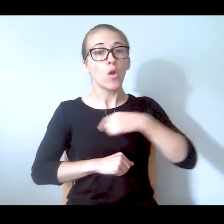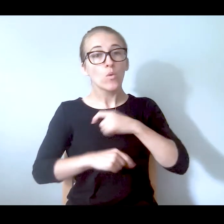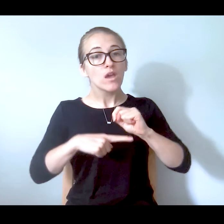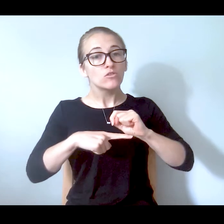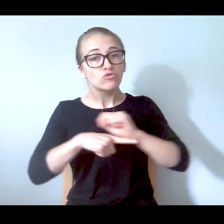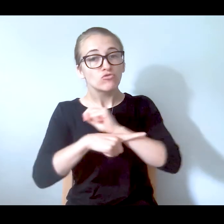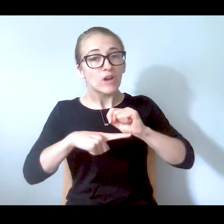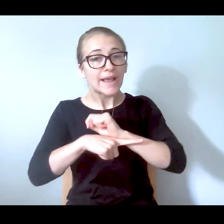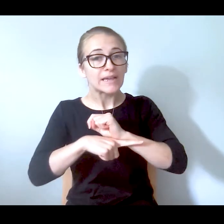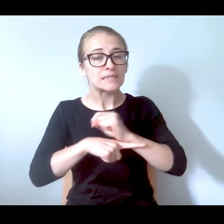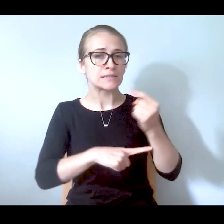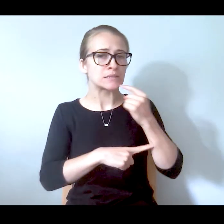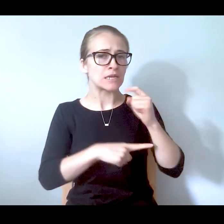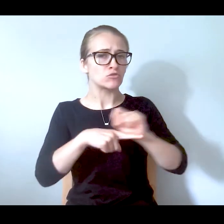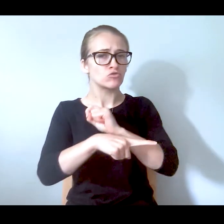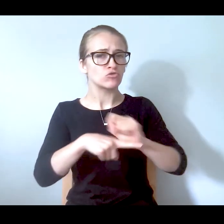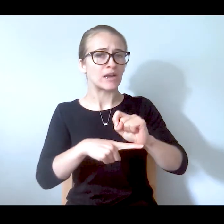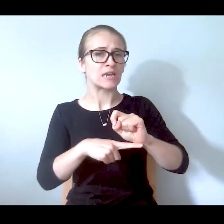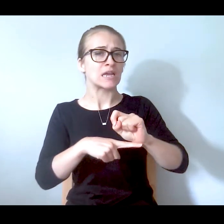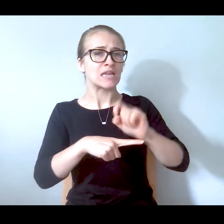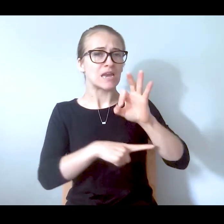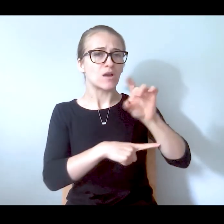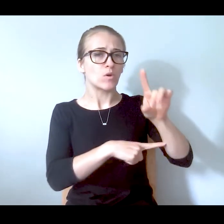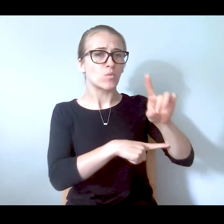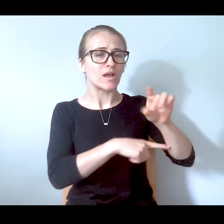said they're training 911 dispatchers on how to